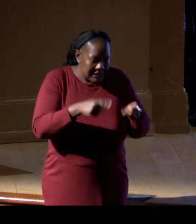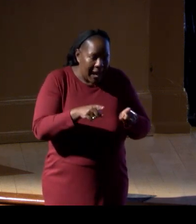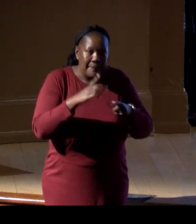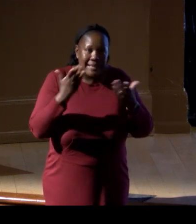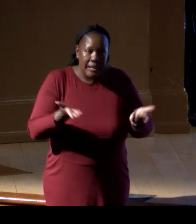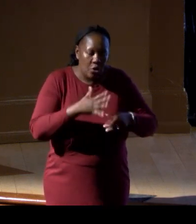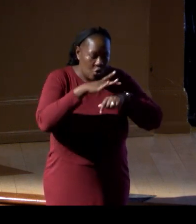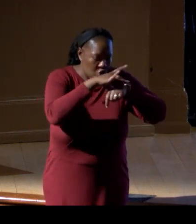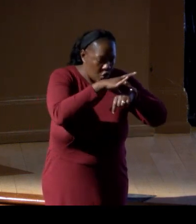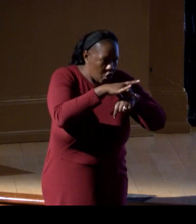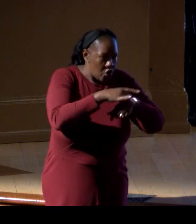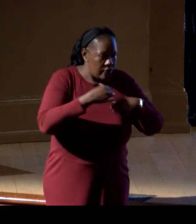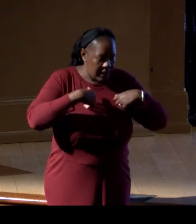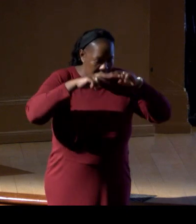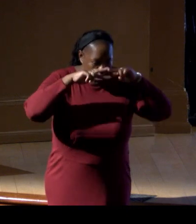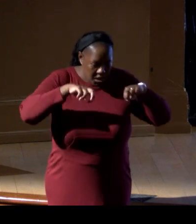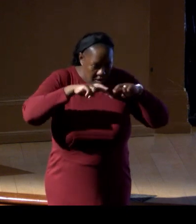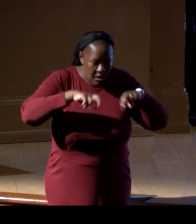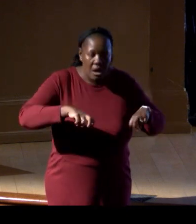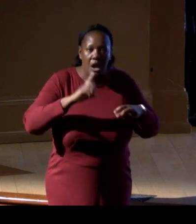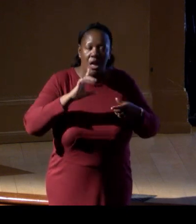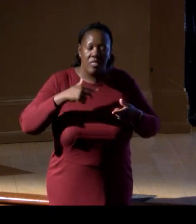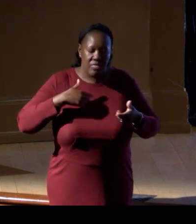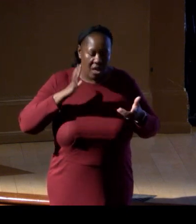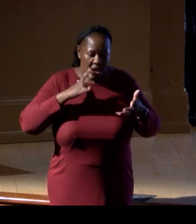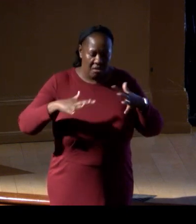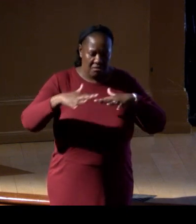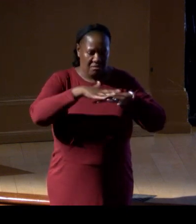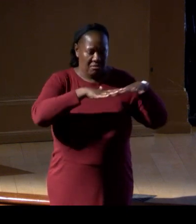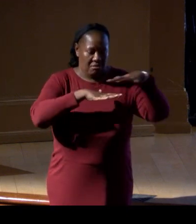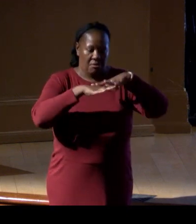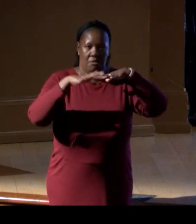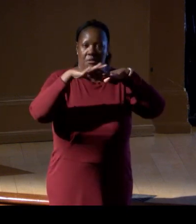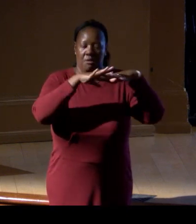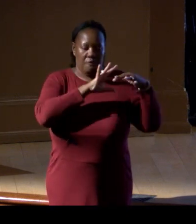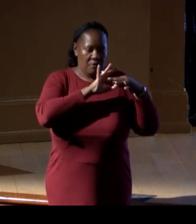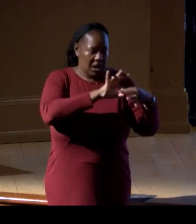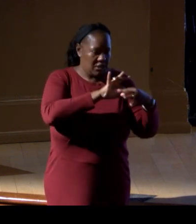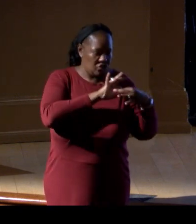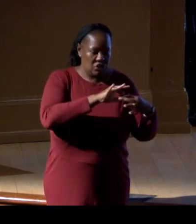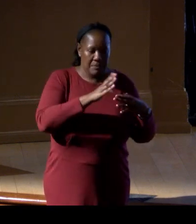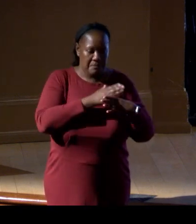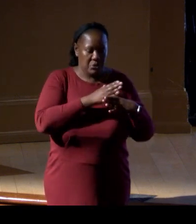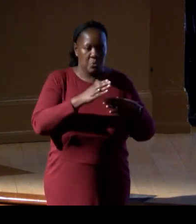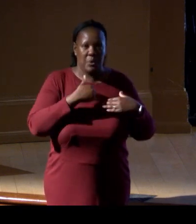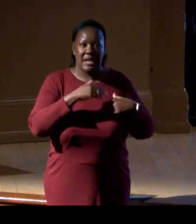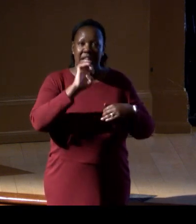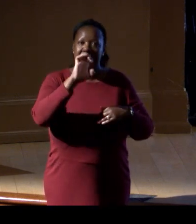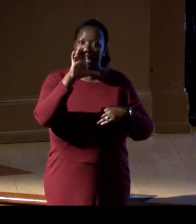and unravel the complex, intertwined relationships between ecosystems and people.